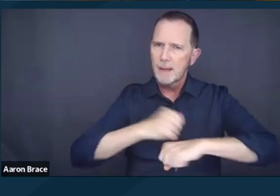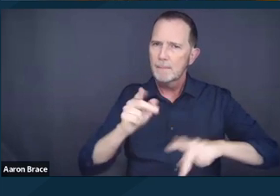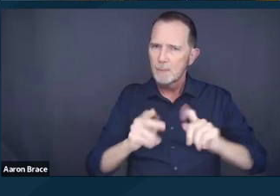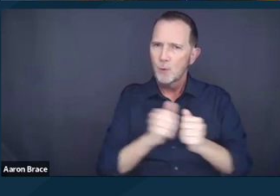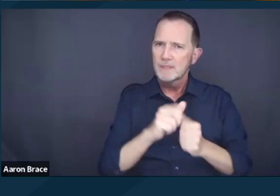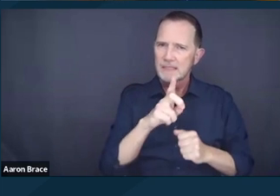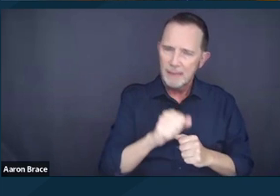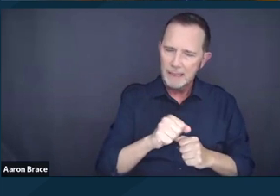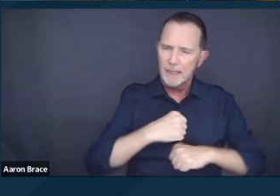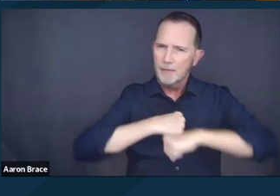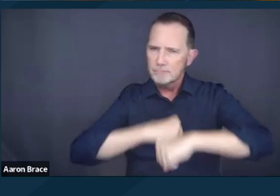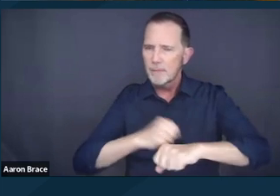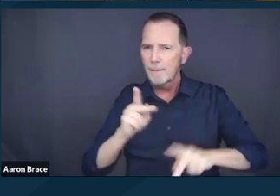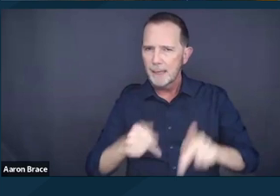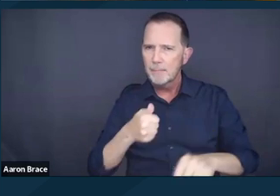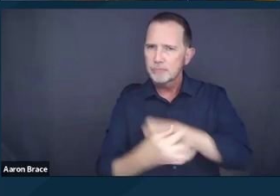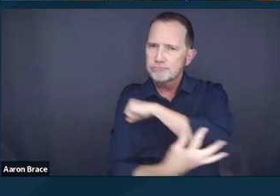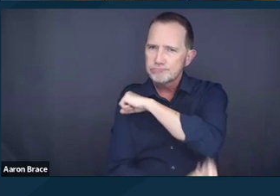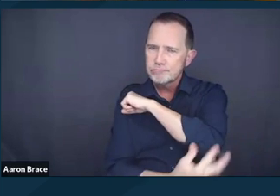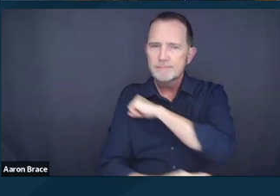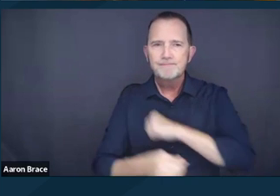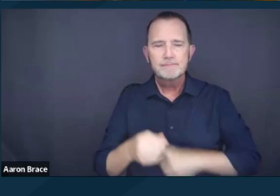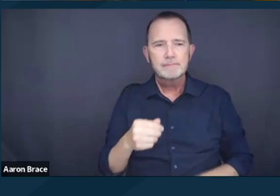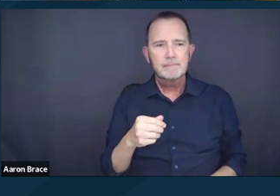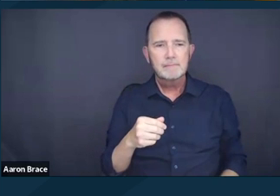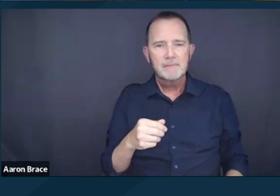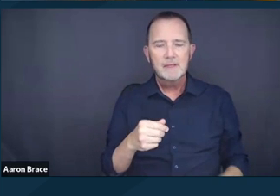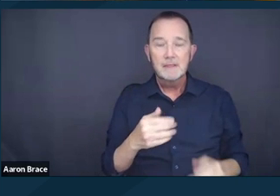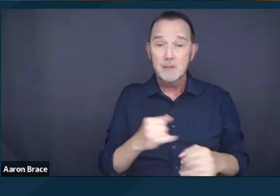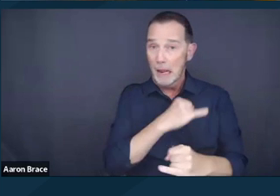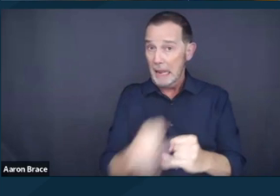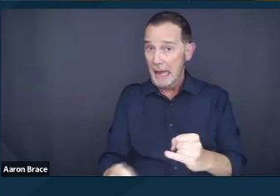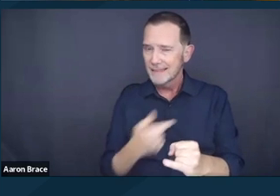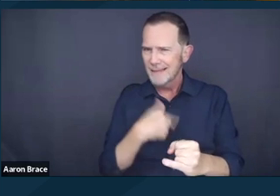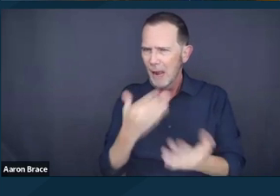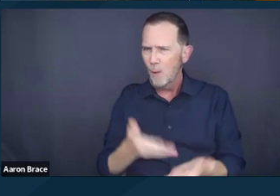And my hope then is to close out by offering two different frameworks that we can all take away